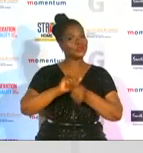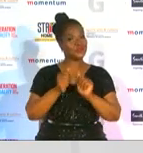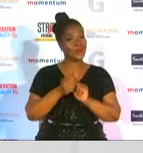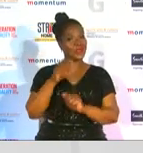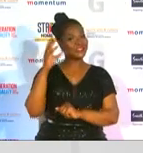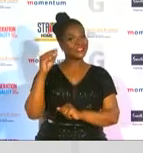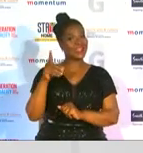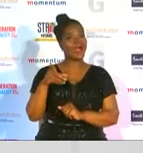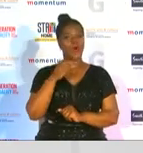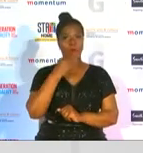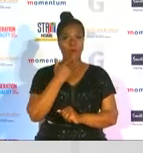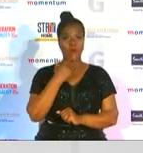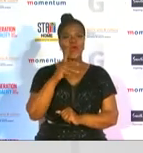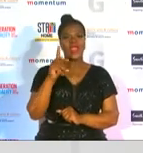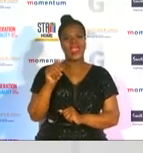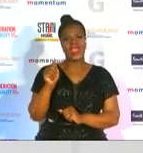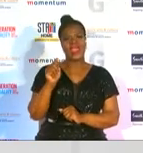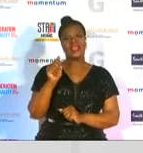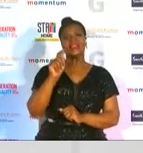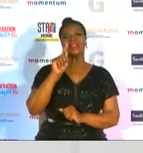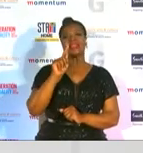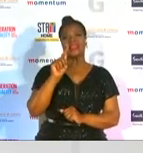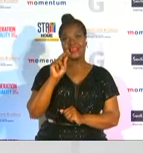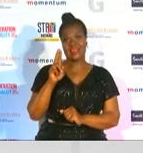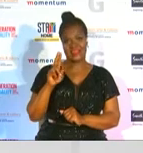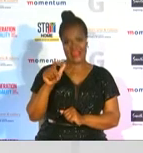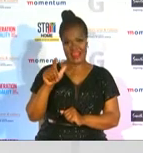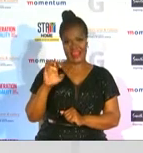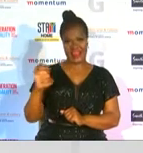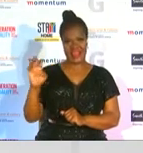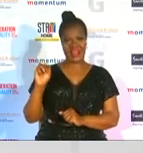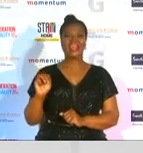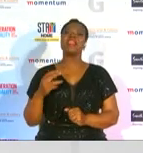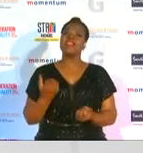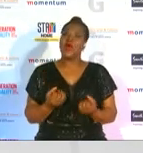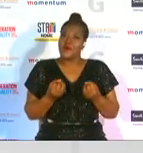is caitlin ramdas presenting the award as director general of department of